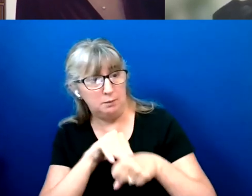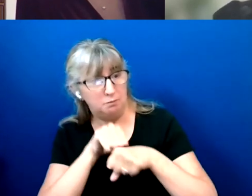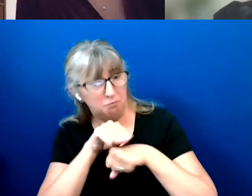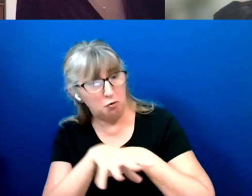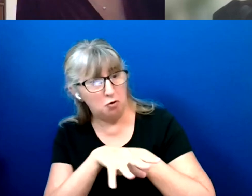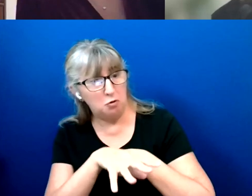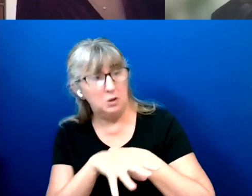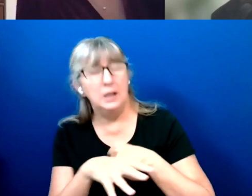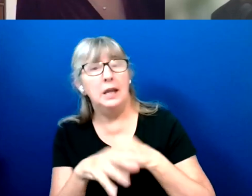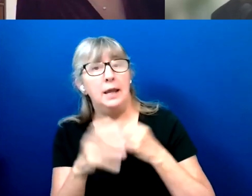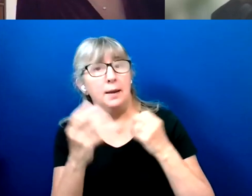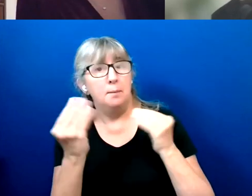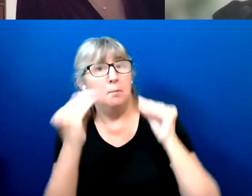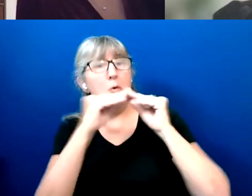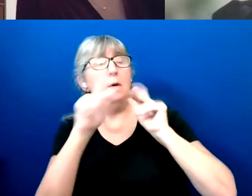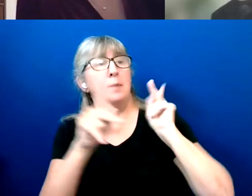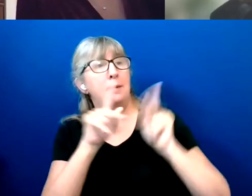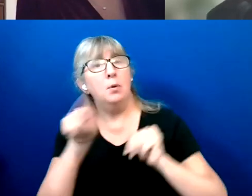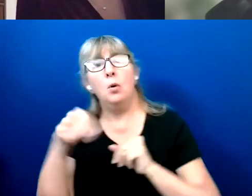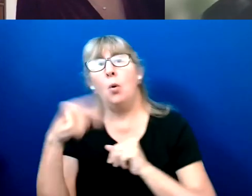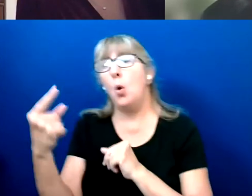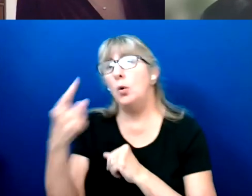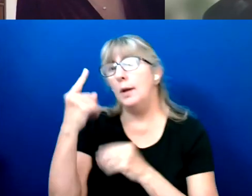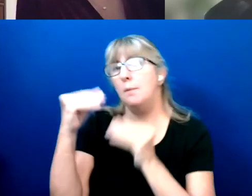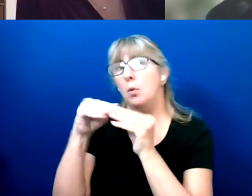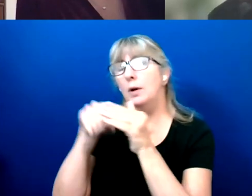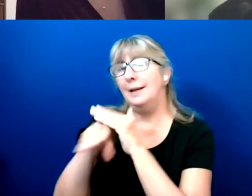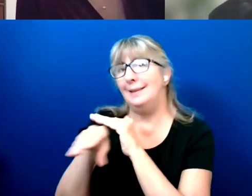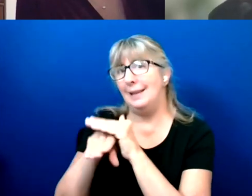it solely a reflection of more accessible elections in the national environment?